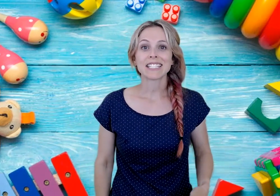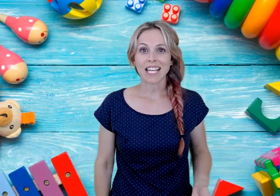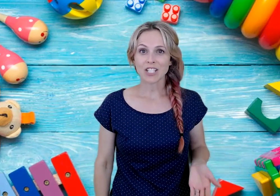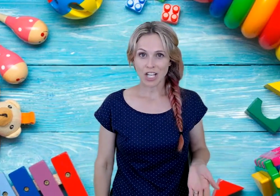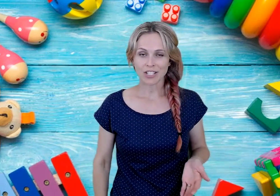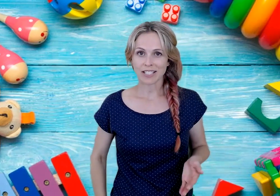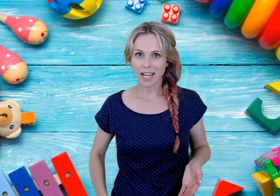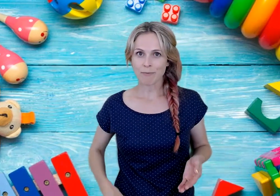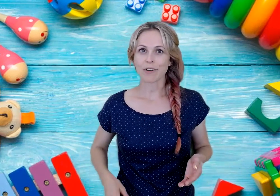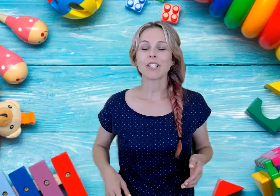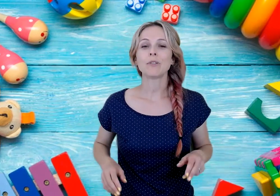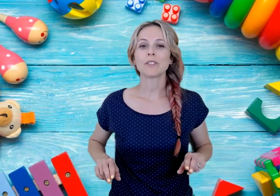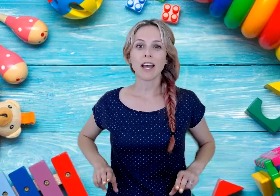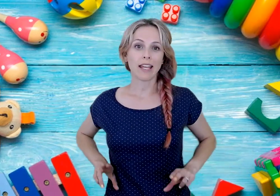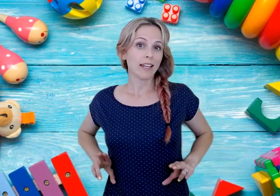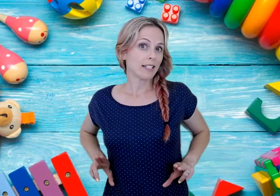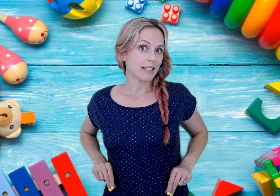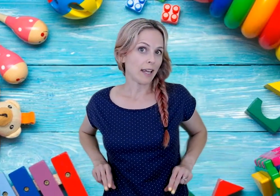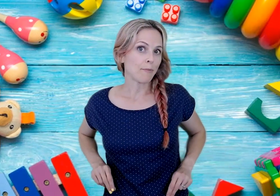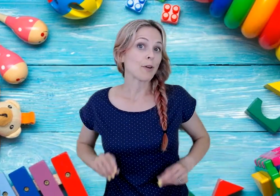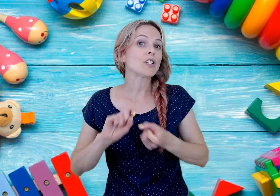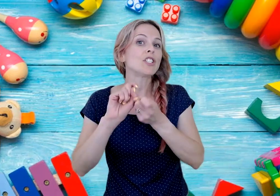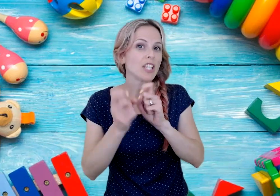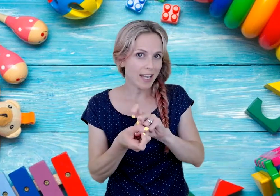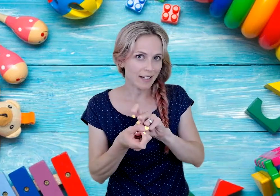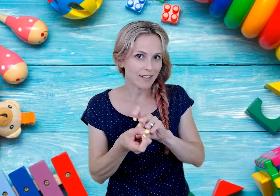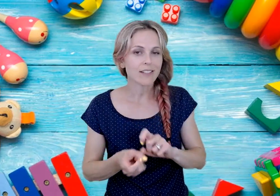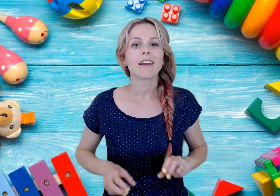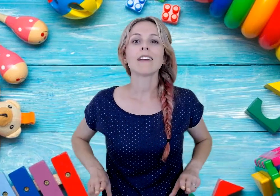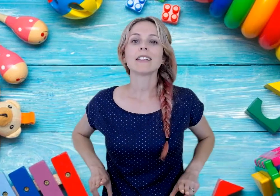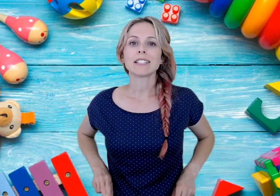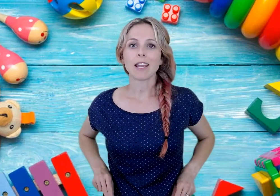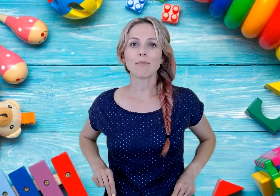To say, "changing diaper" you sign DIAPER CHANGE.